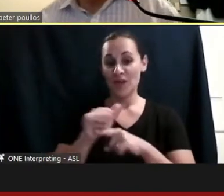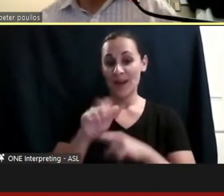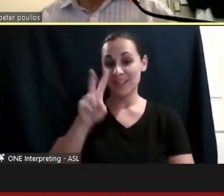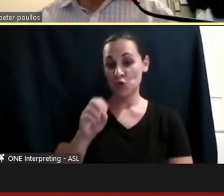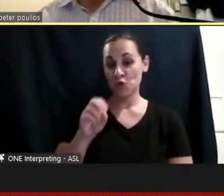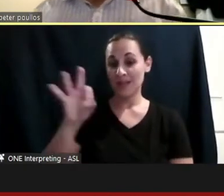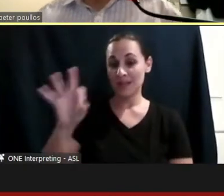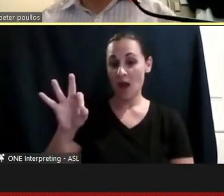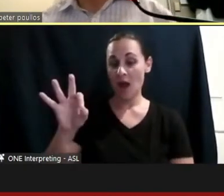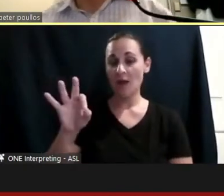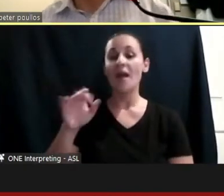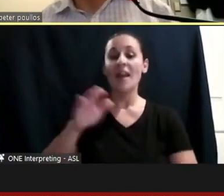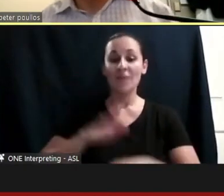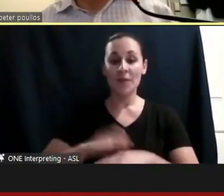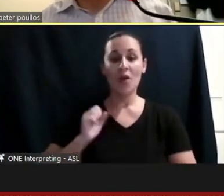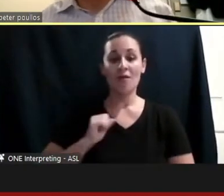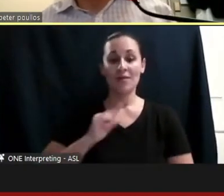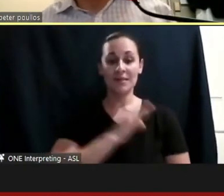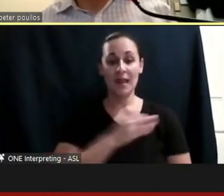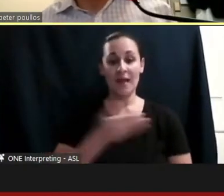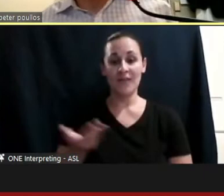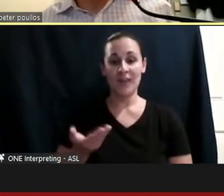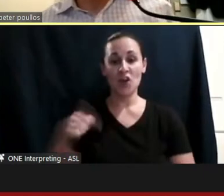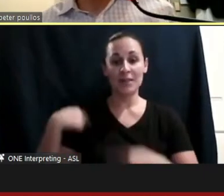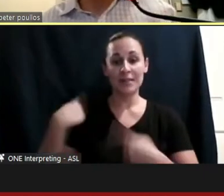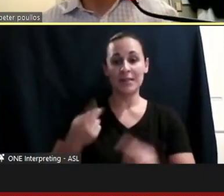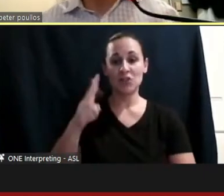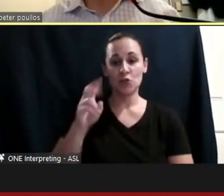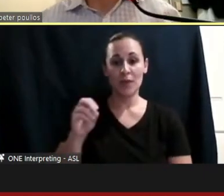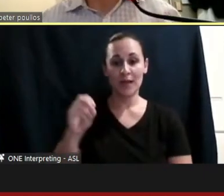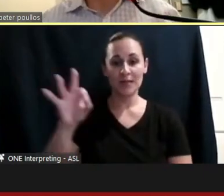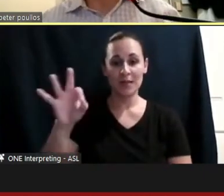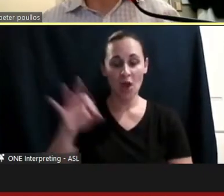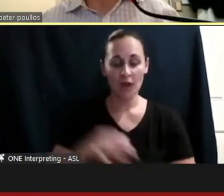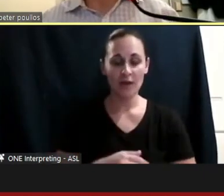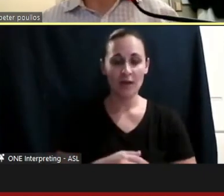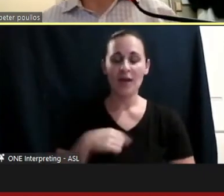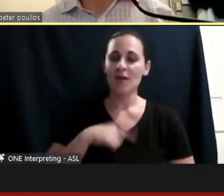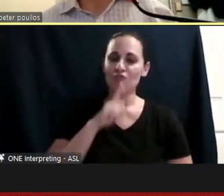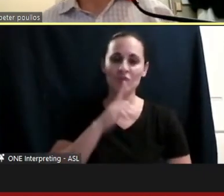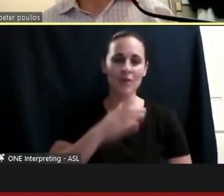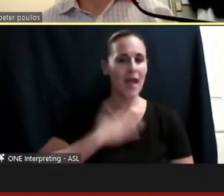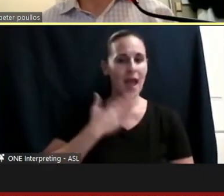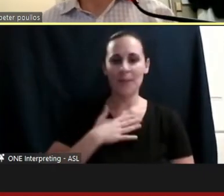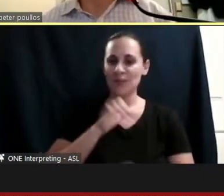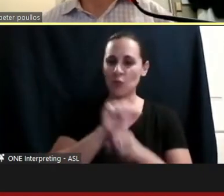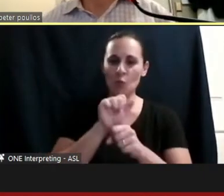And I'm just very happy to be working with such a great group of people pick on my experience